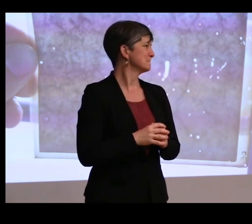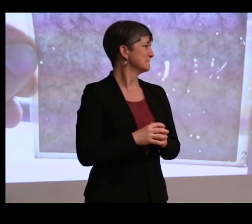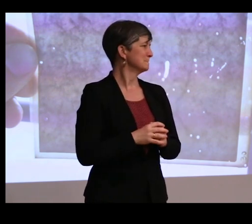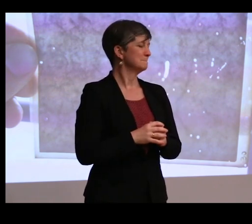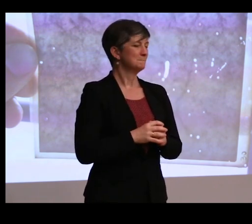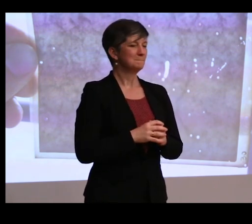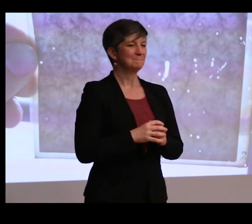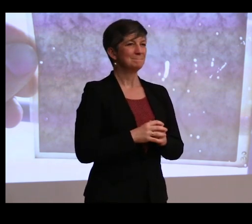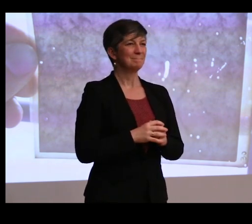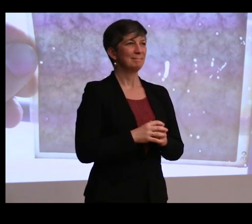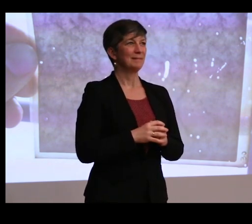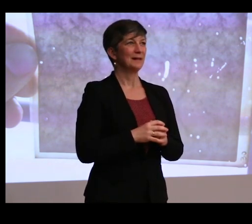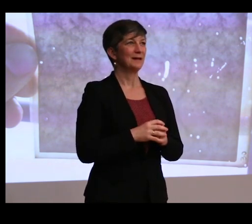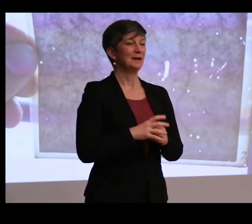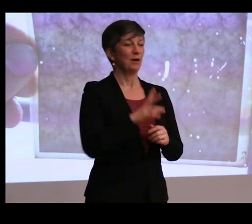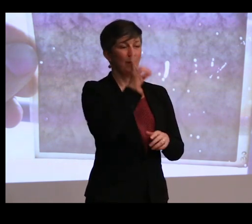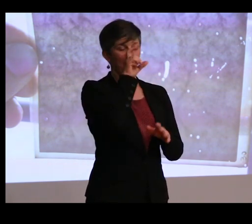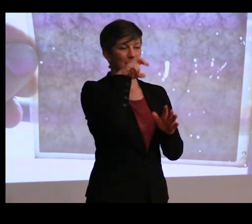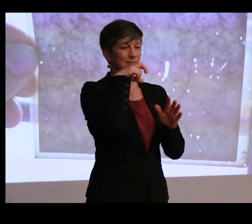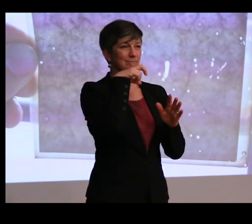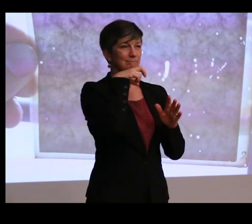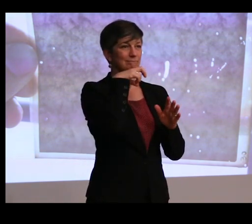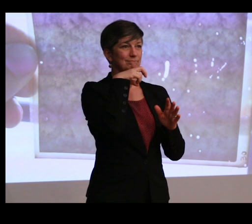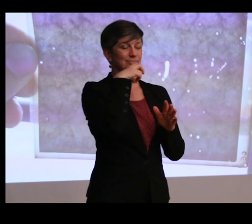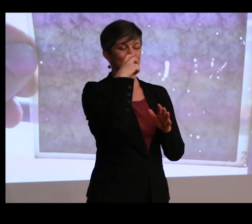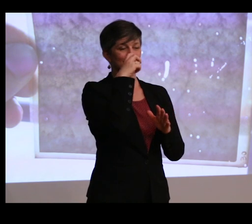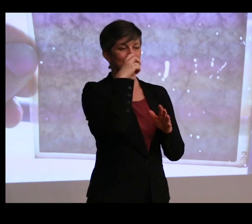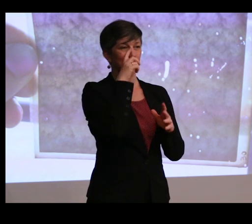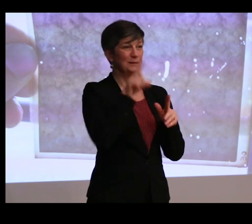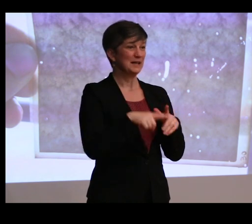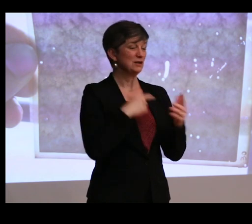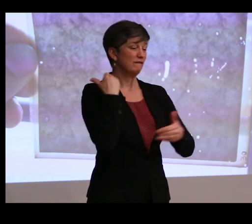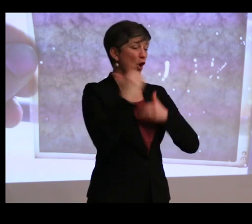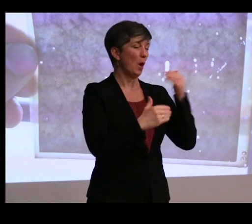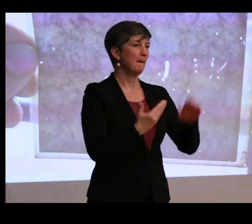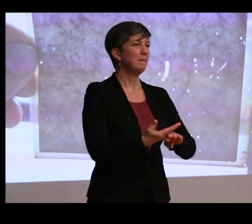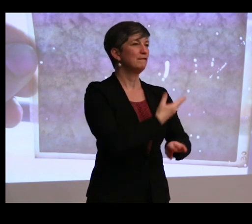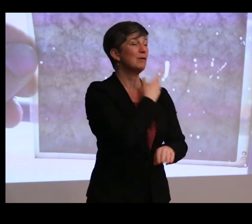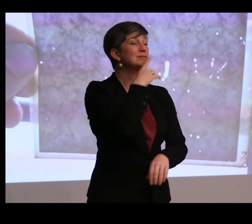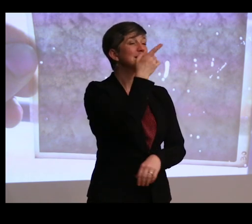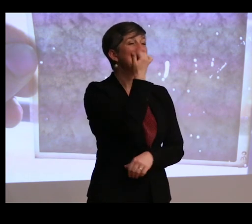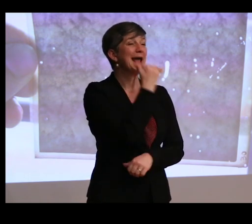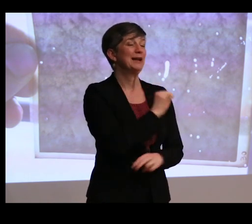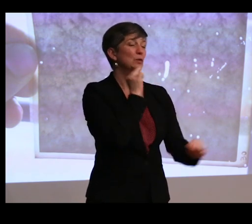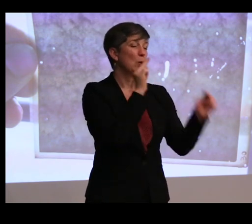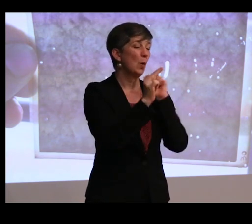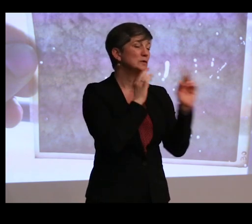we get so far down the path before any negotiation or actual conversation begins that it's